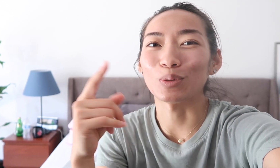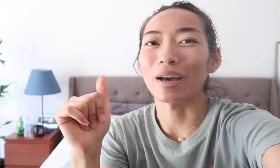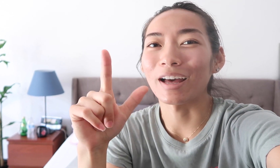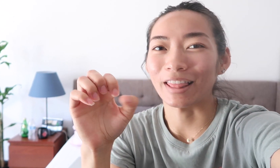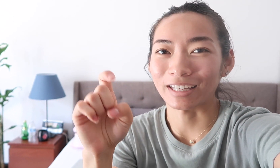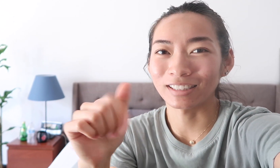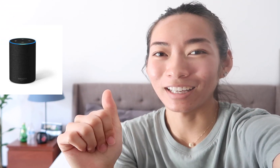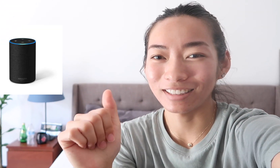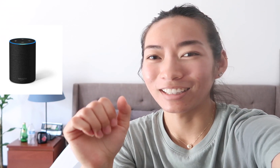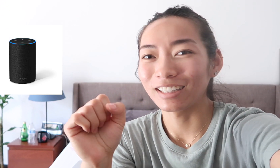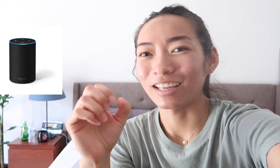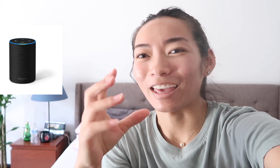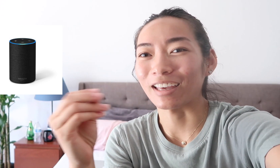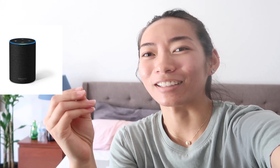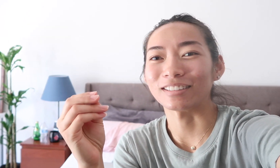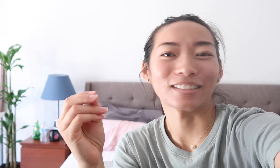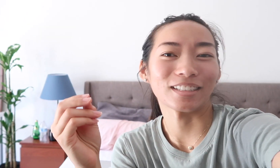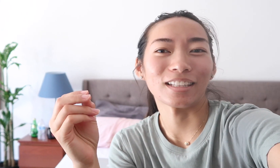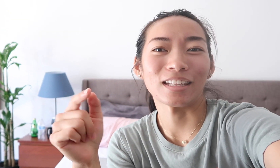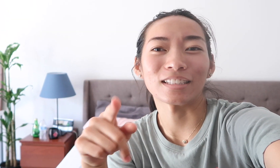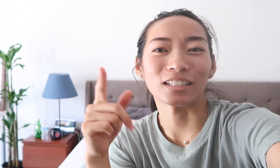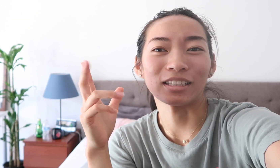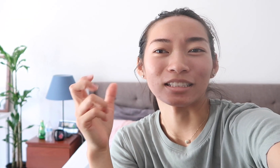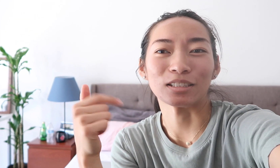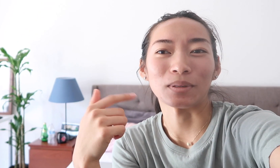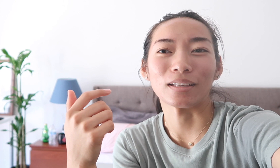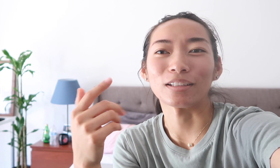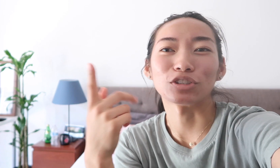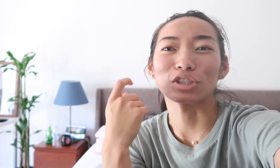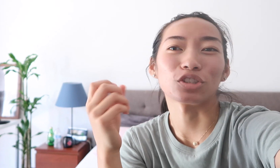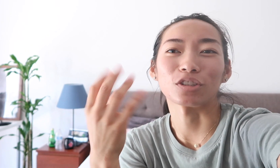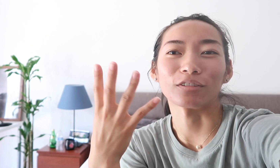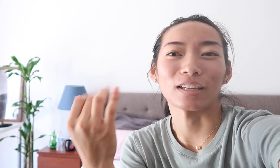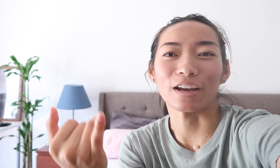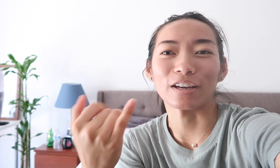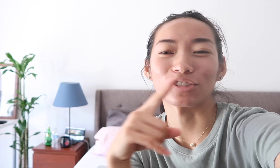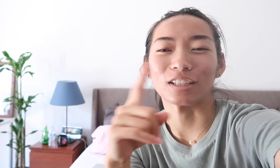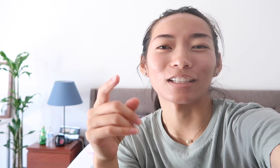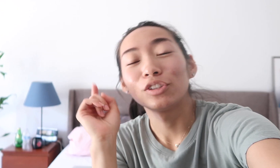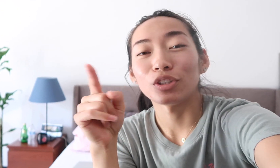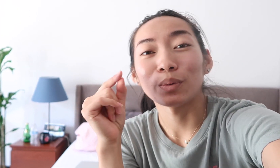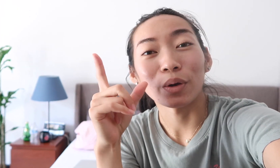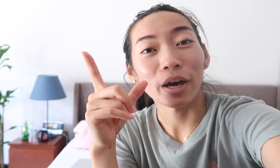to Alexa and it's gonna listen to me. It just turned on right now actually